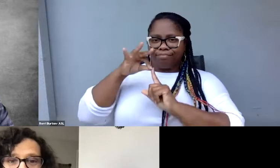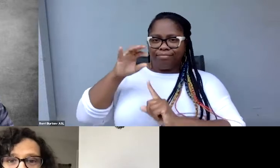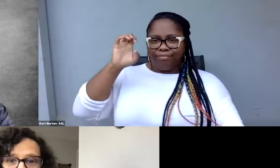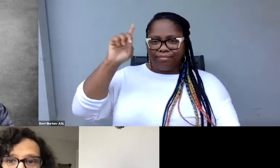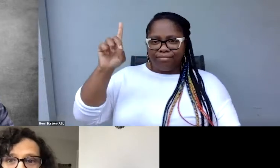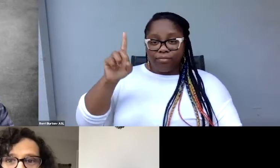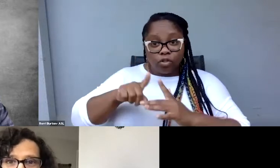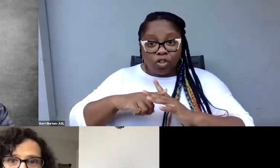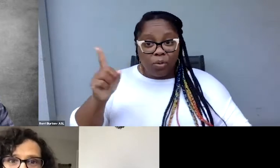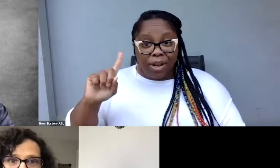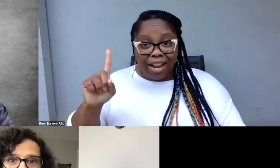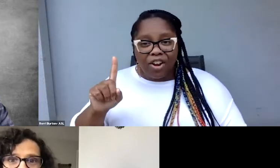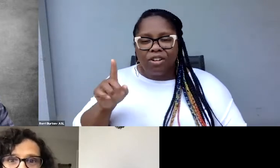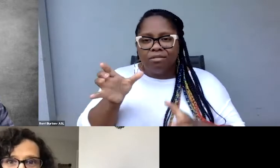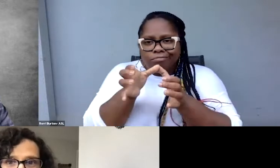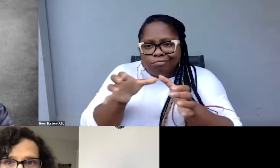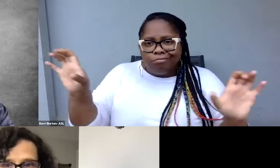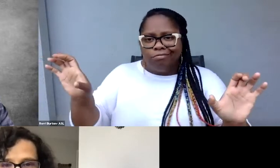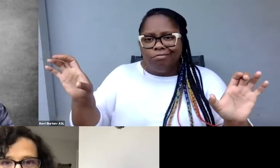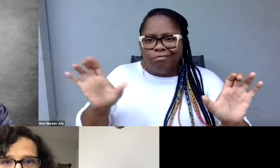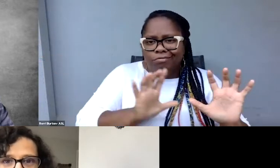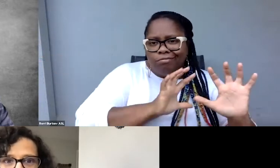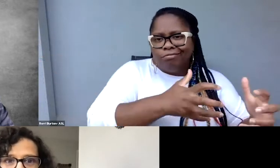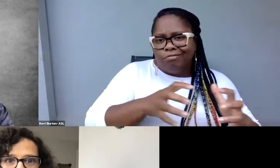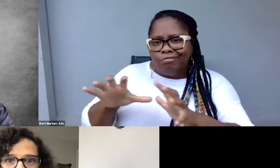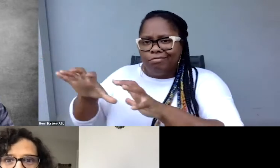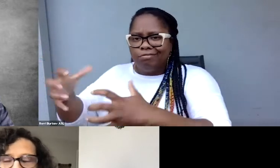This starts with segregated and special education,